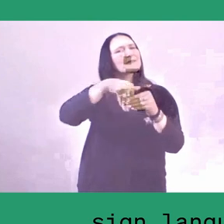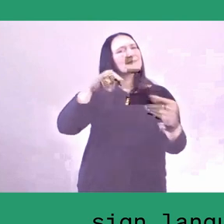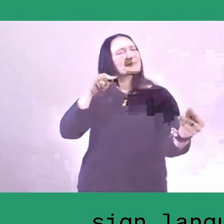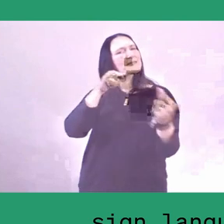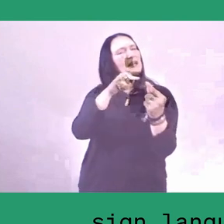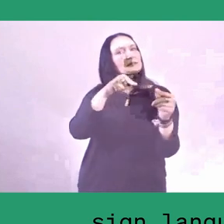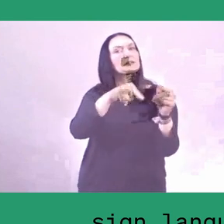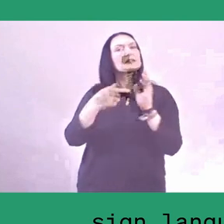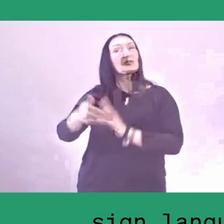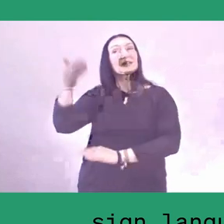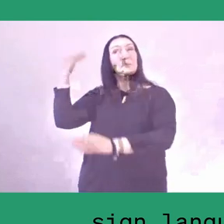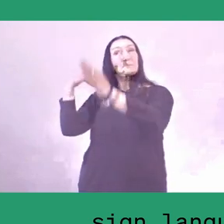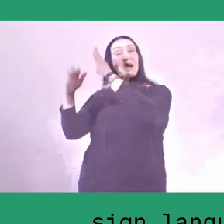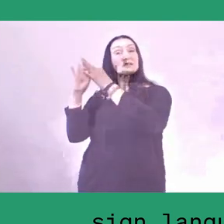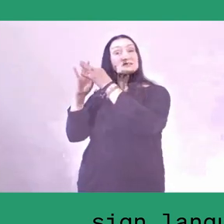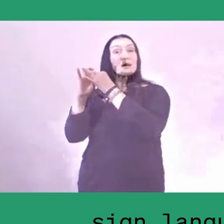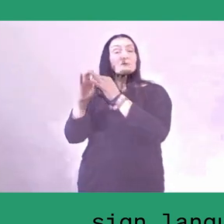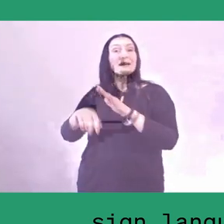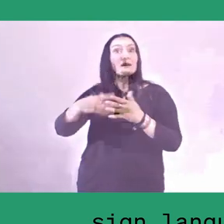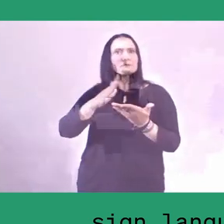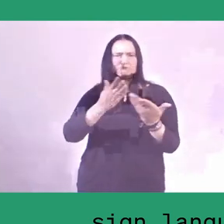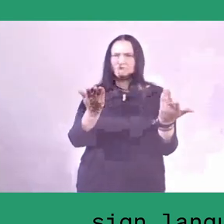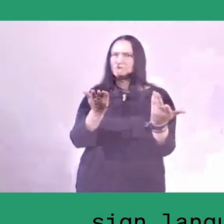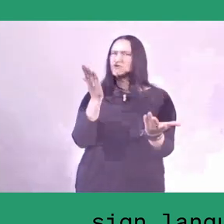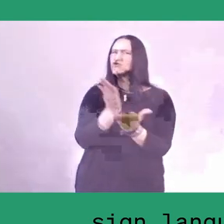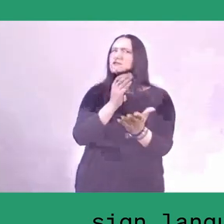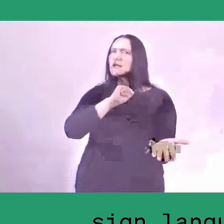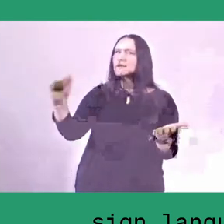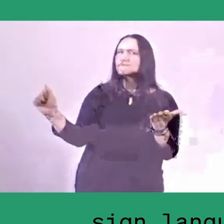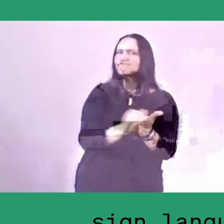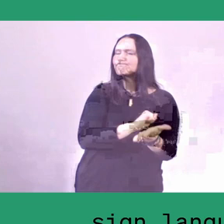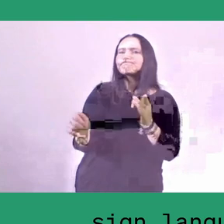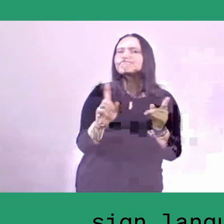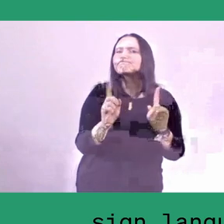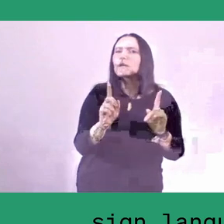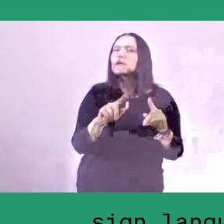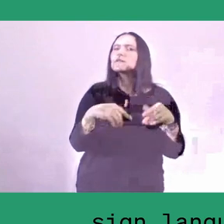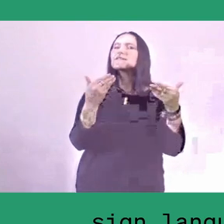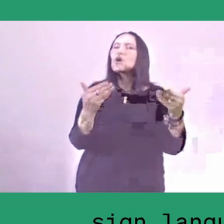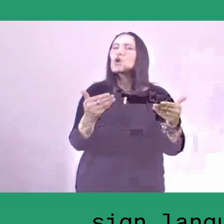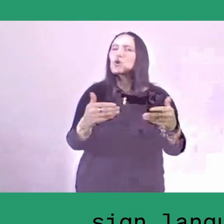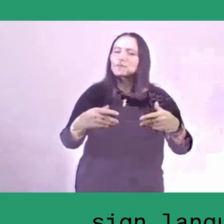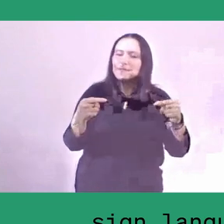So instead of killing them, we provide the food necessary for the pest itself.